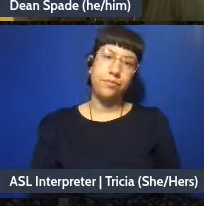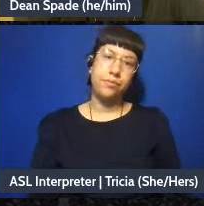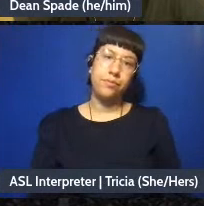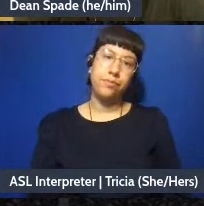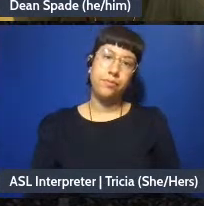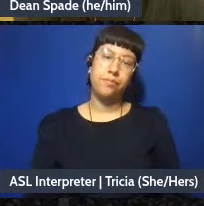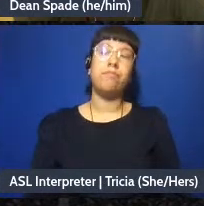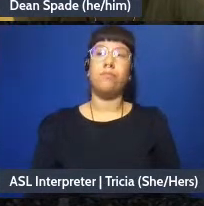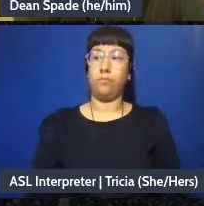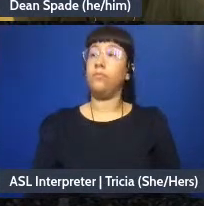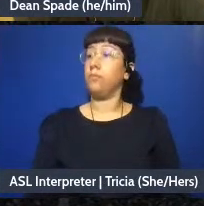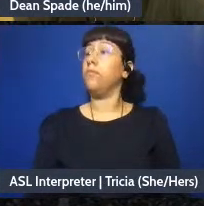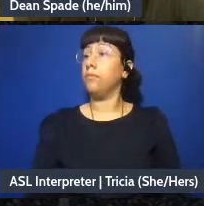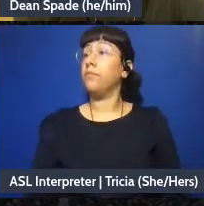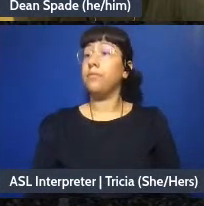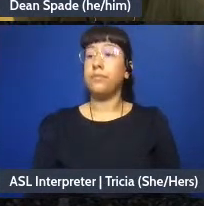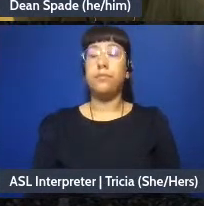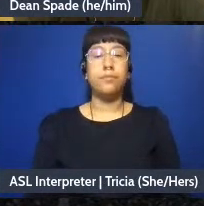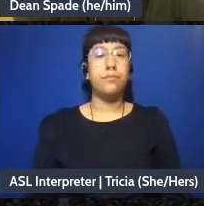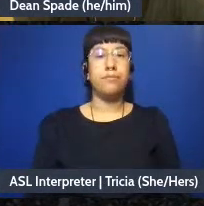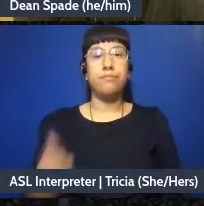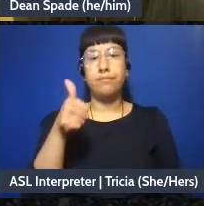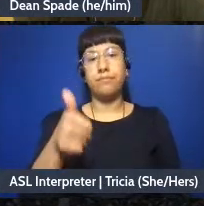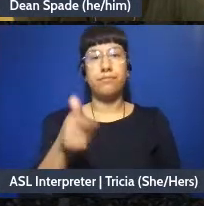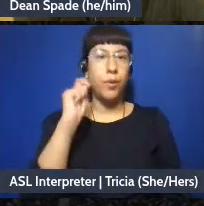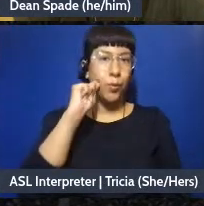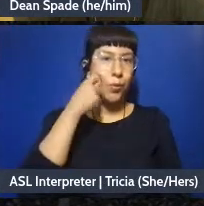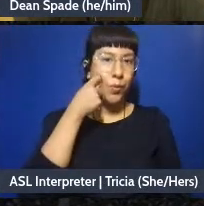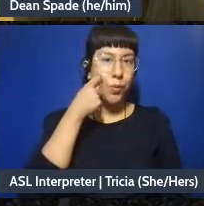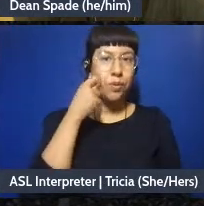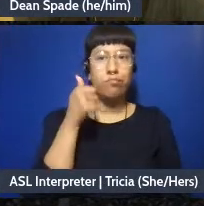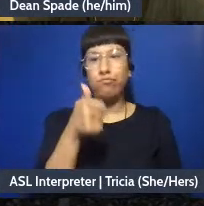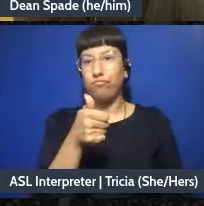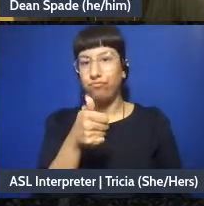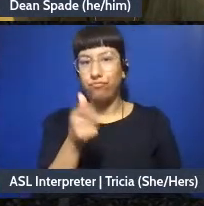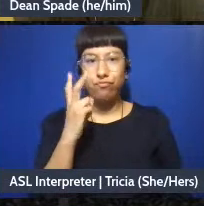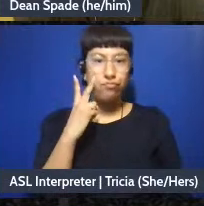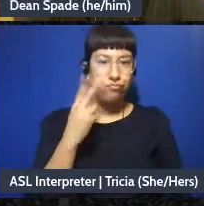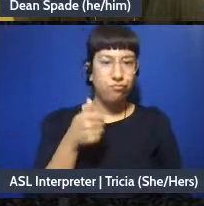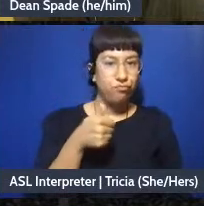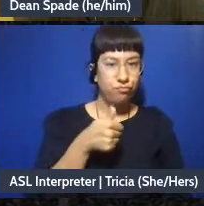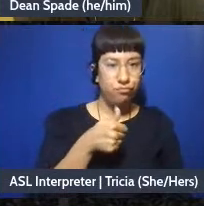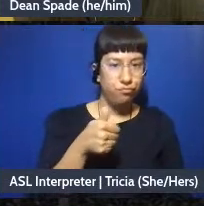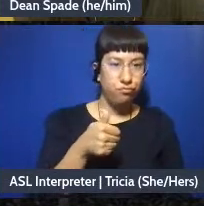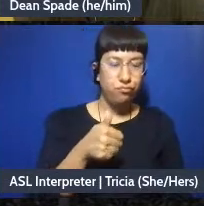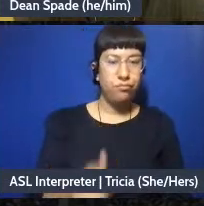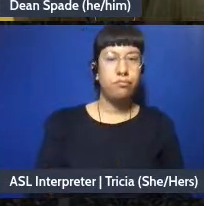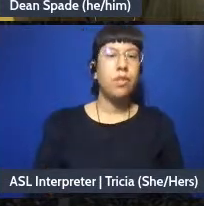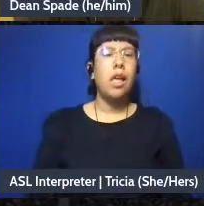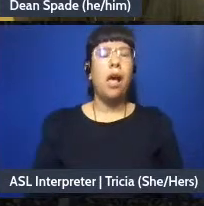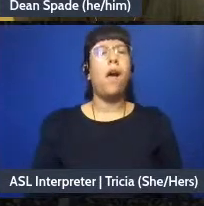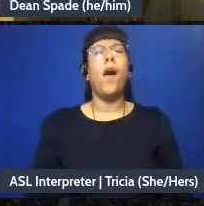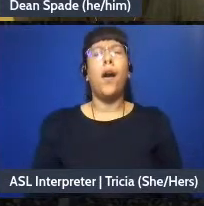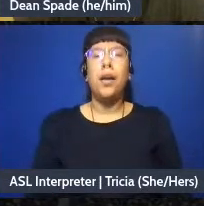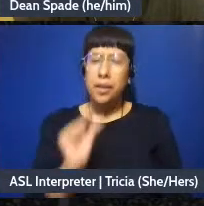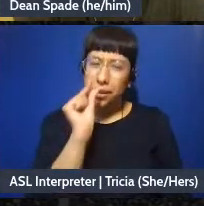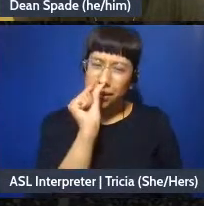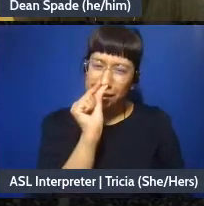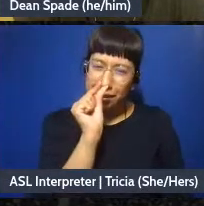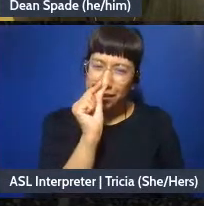Great, it's cool to see For some reason there's very few groups of 50, 75 people in them